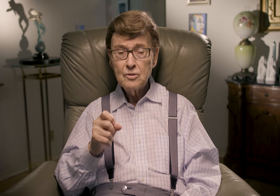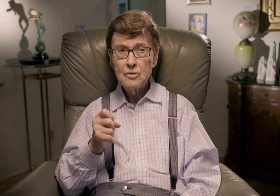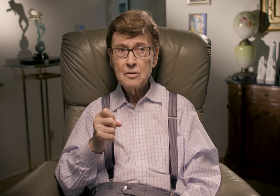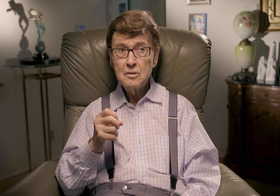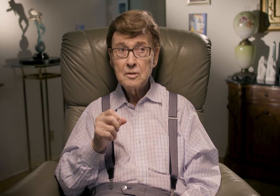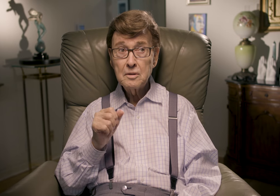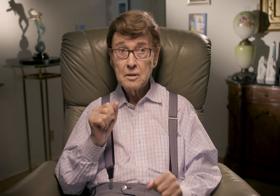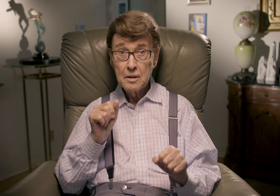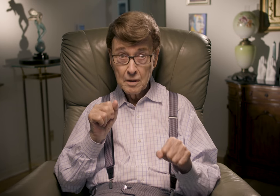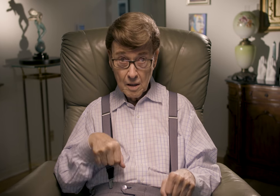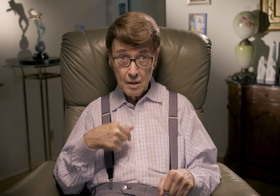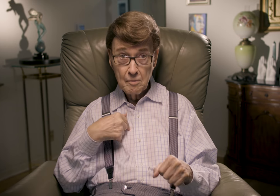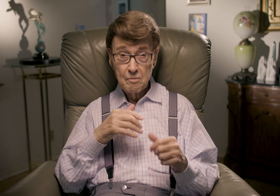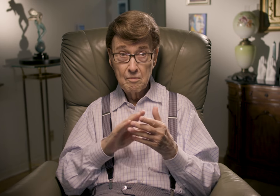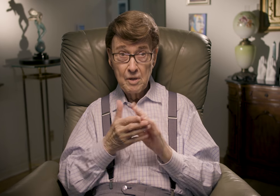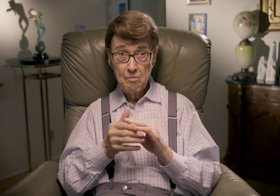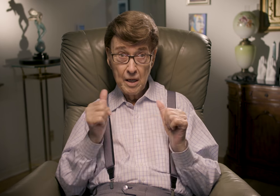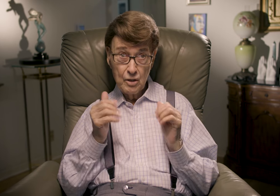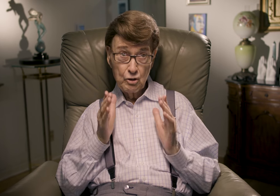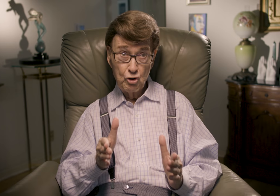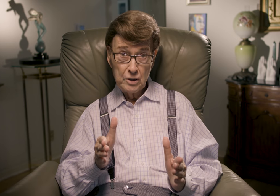Uncertain, she asked, "Can I become an actress?"